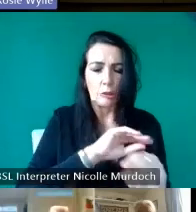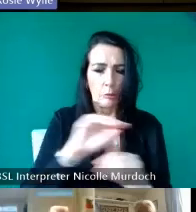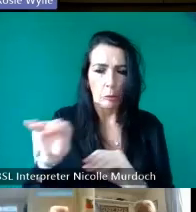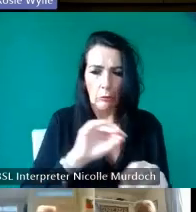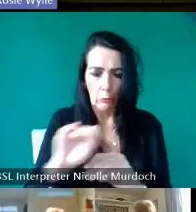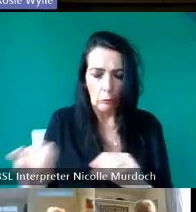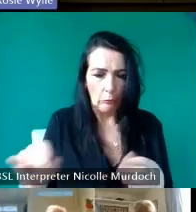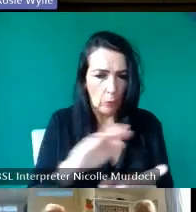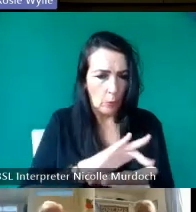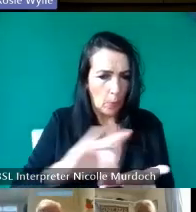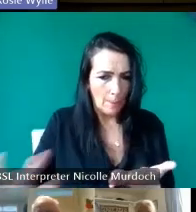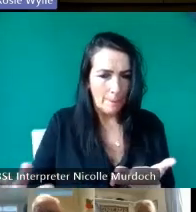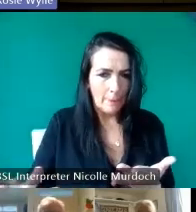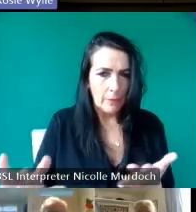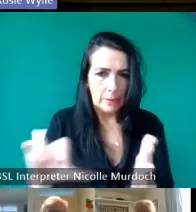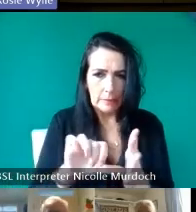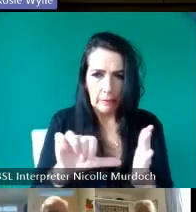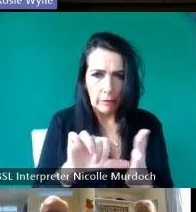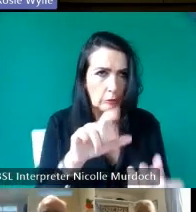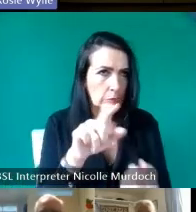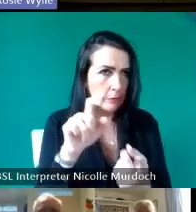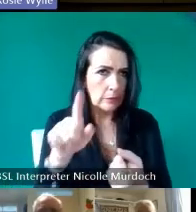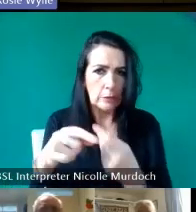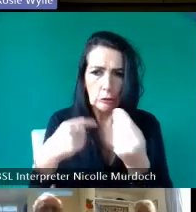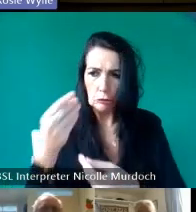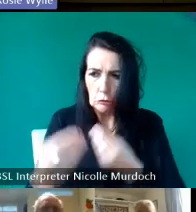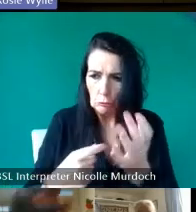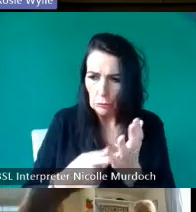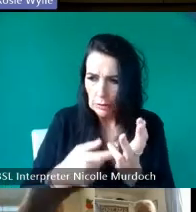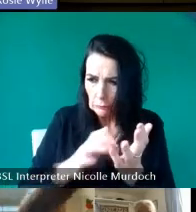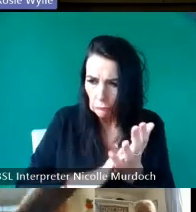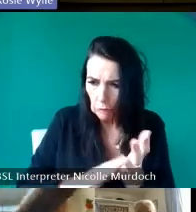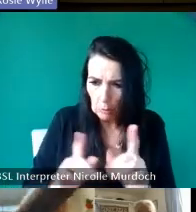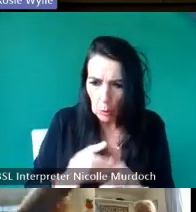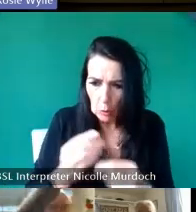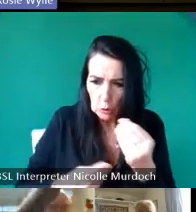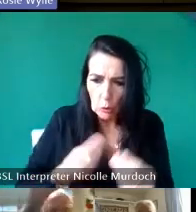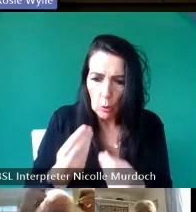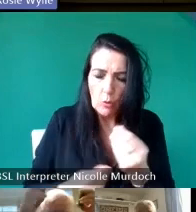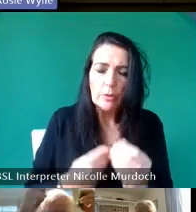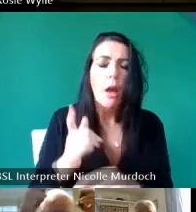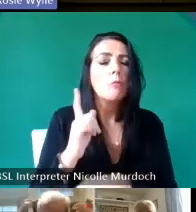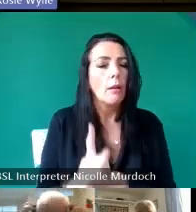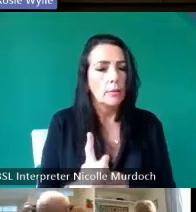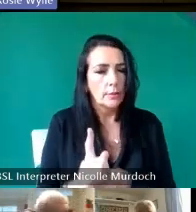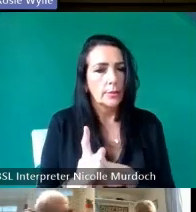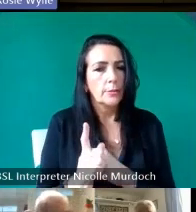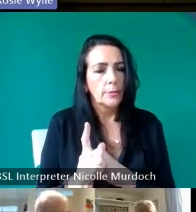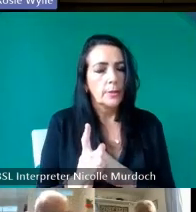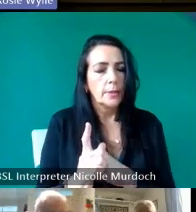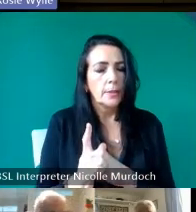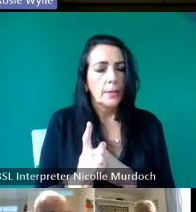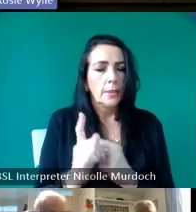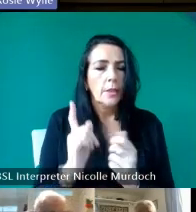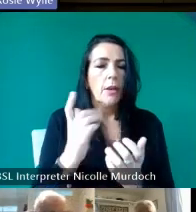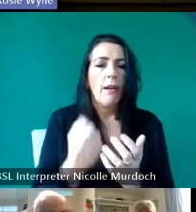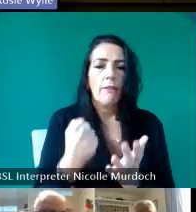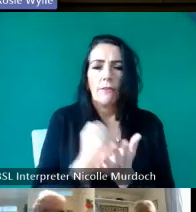difficult to get these stories from from RM uh but luckily we had fantastic um um historians that